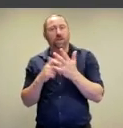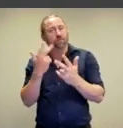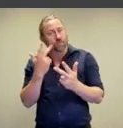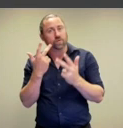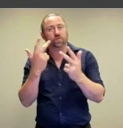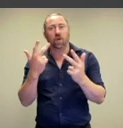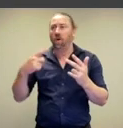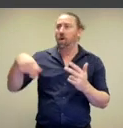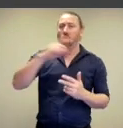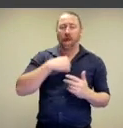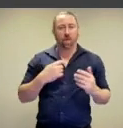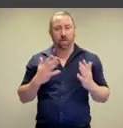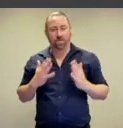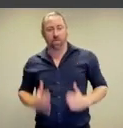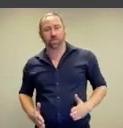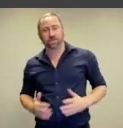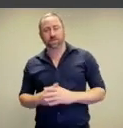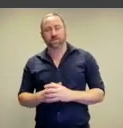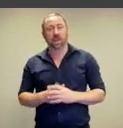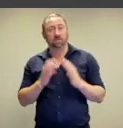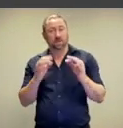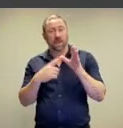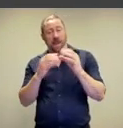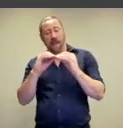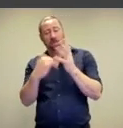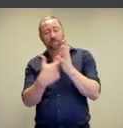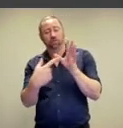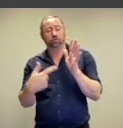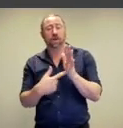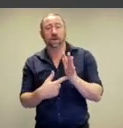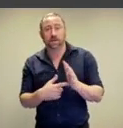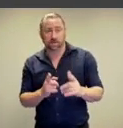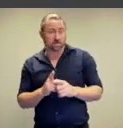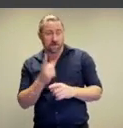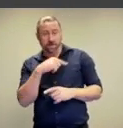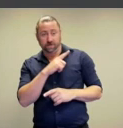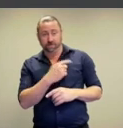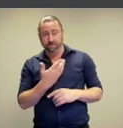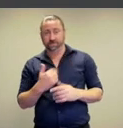different ways of representing the body,